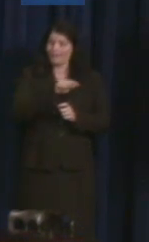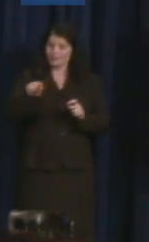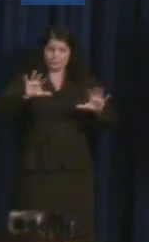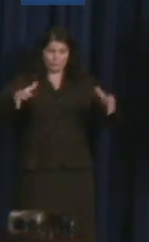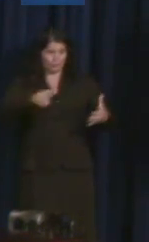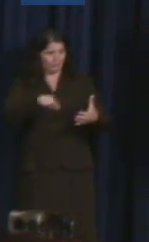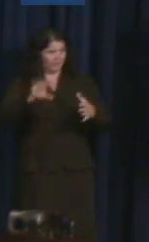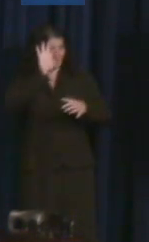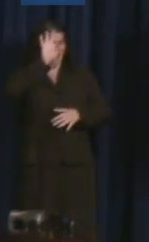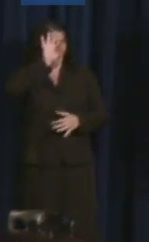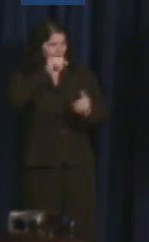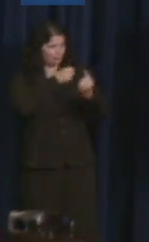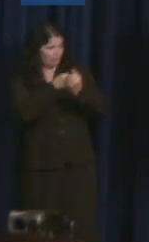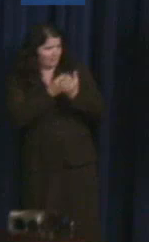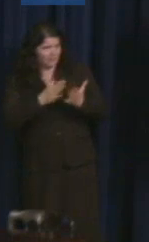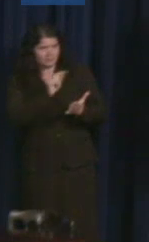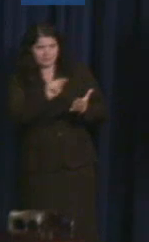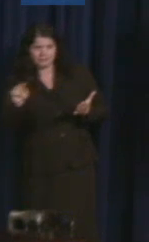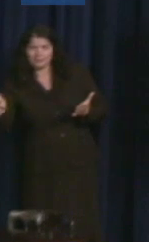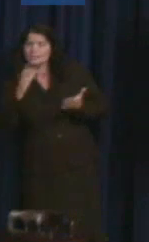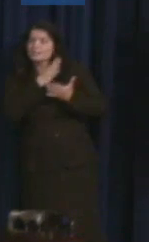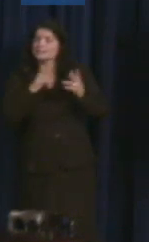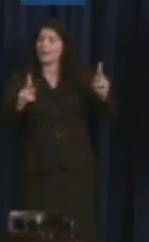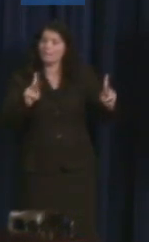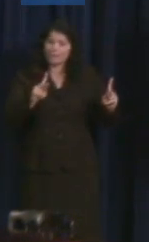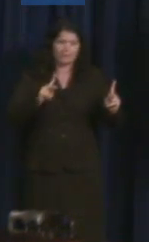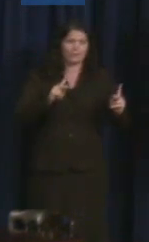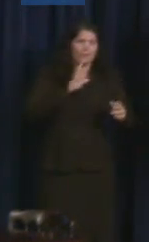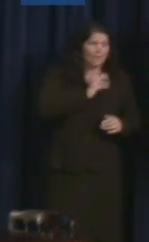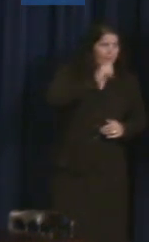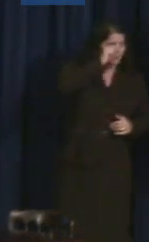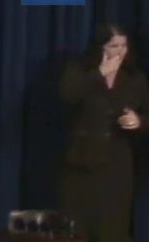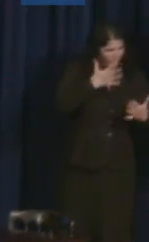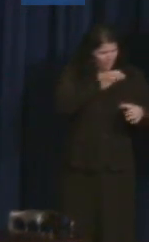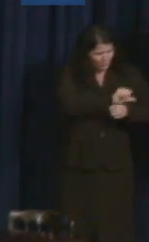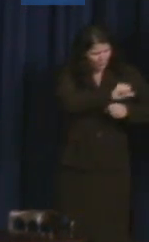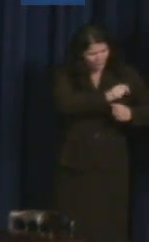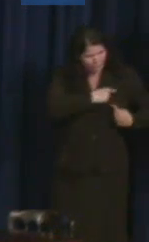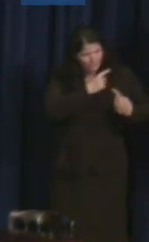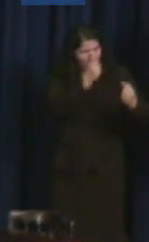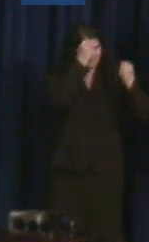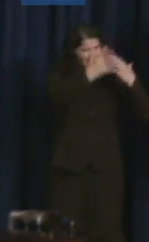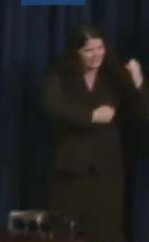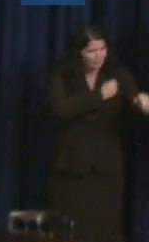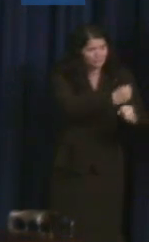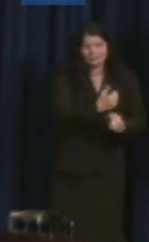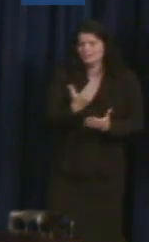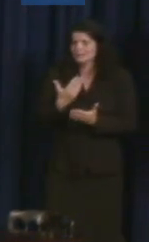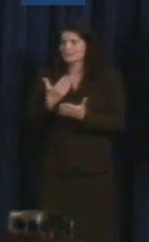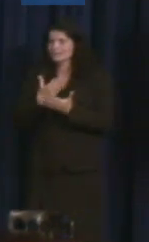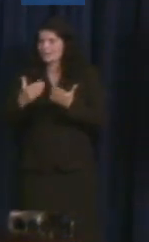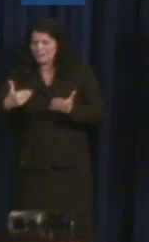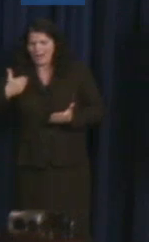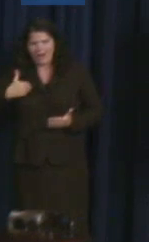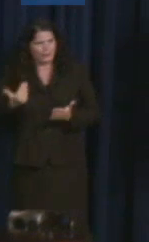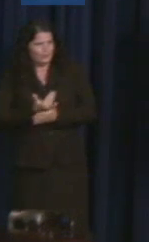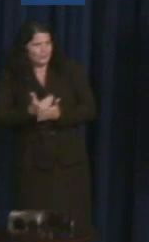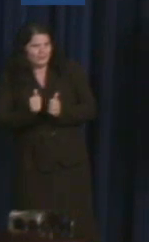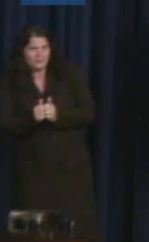for disability rights for decades and others who are the next generation of leadership who are going to carry on this struggle for decades to come.